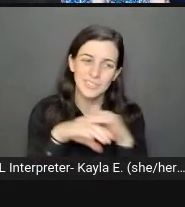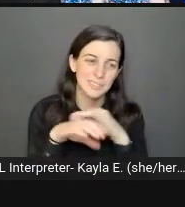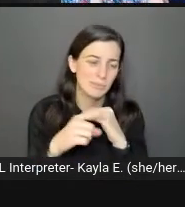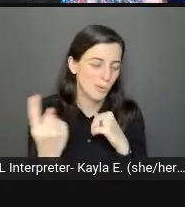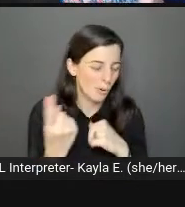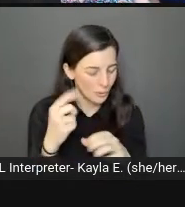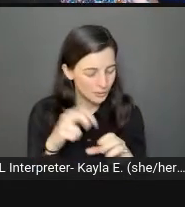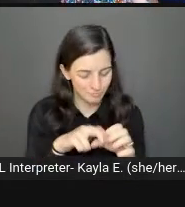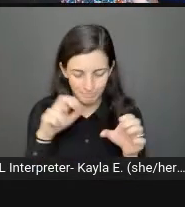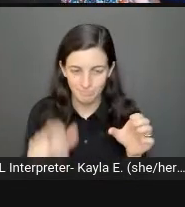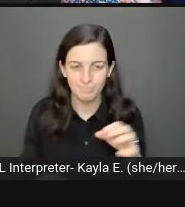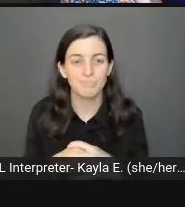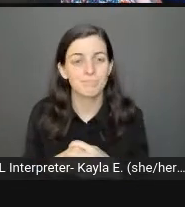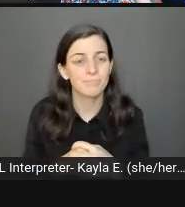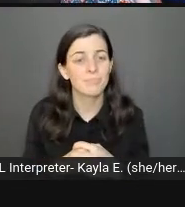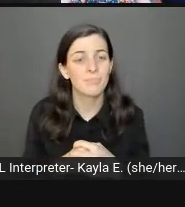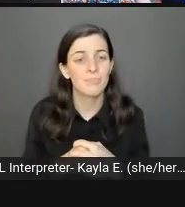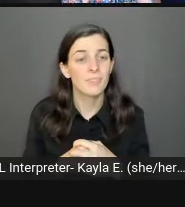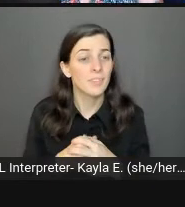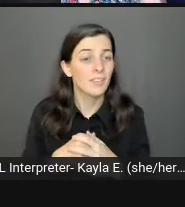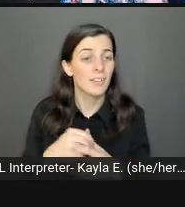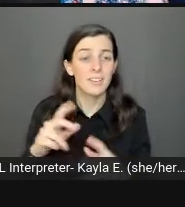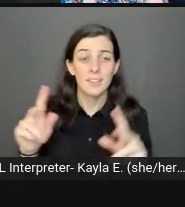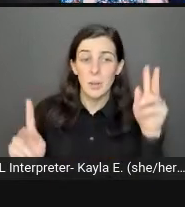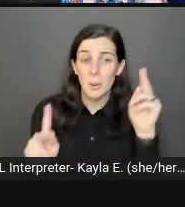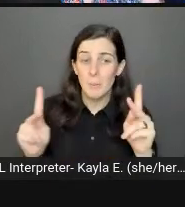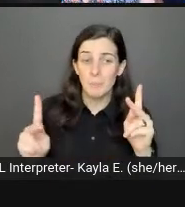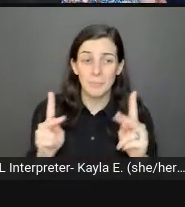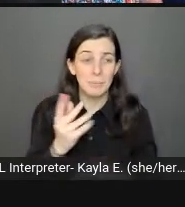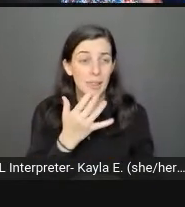People of color ignore my parenthesis there that I forgot to delete.